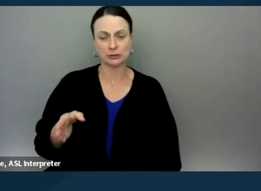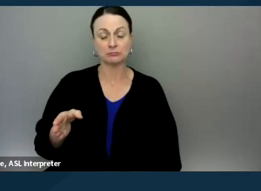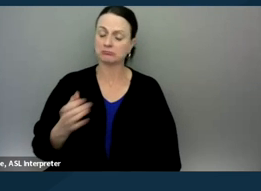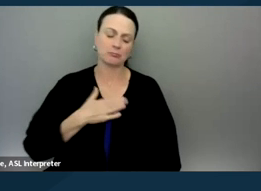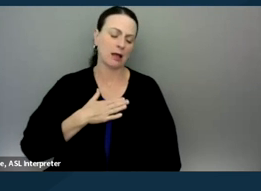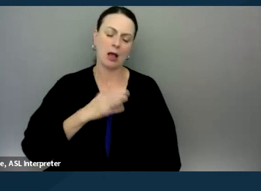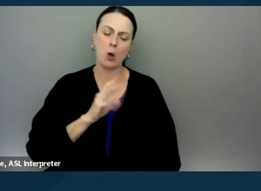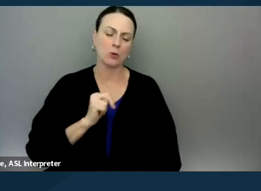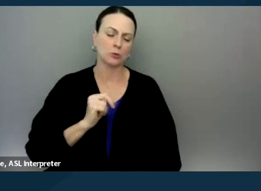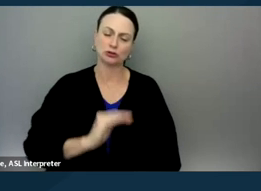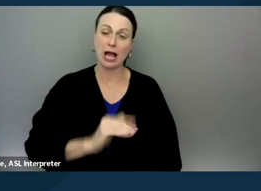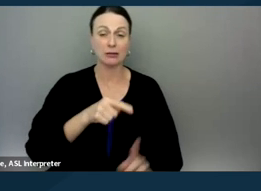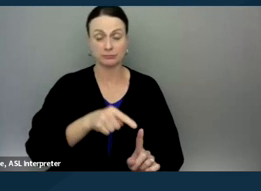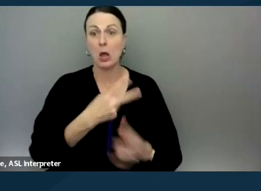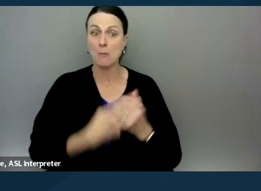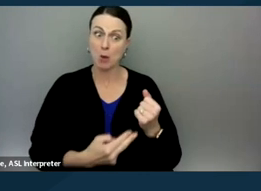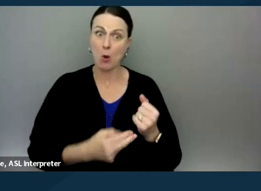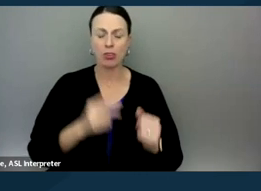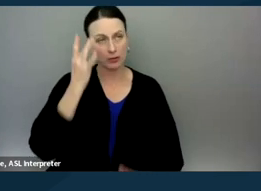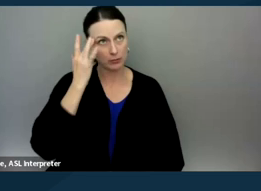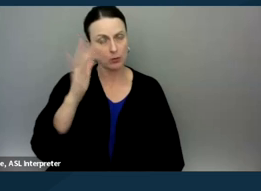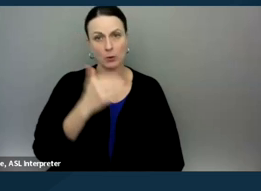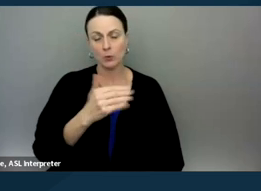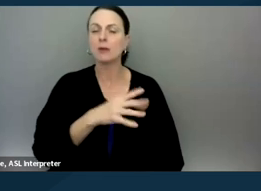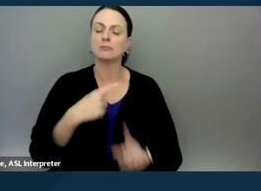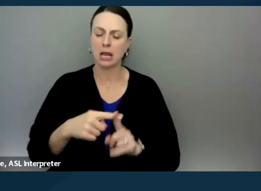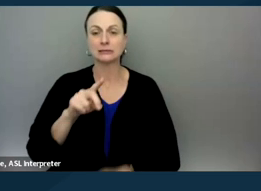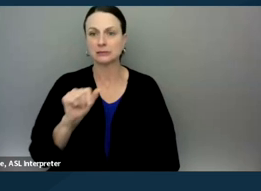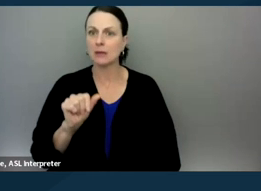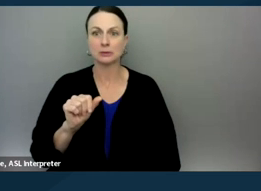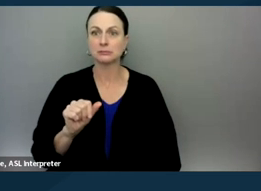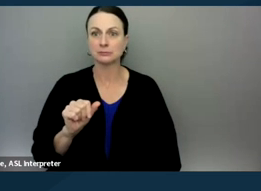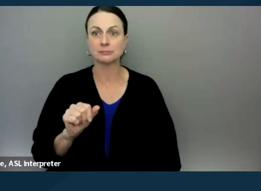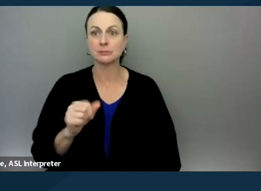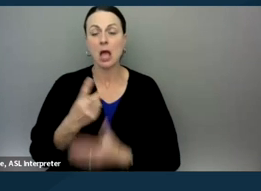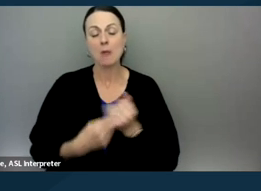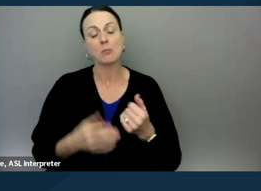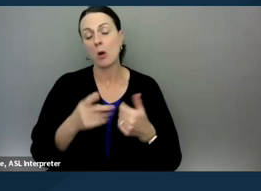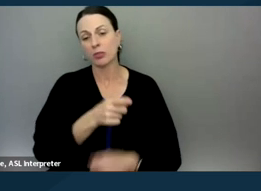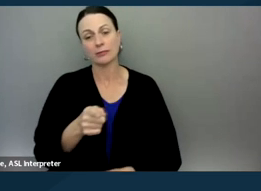that you, he was in fact both gifted and disabled and both of those things were critical to who he was.